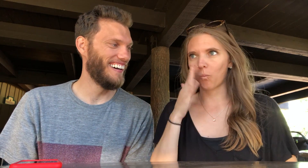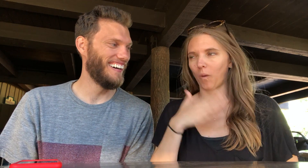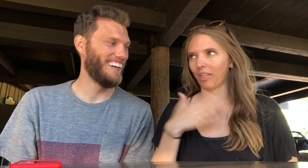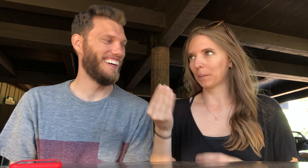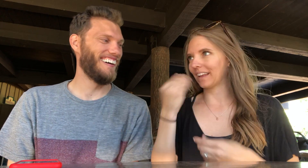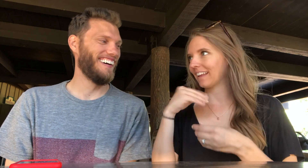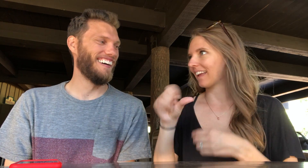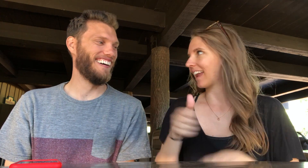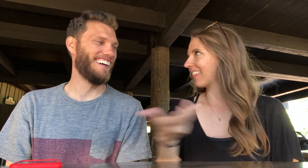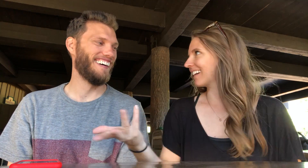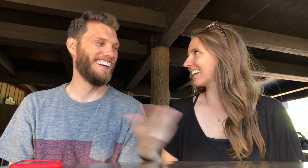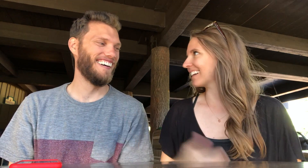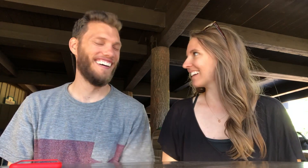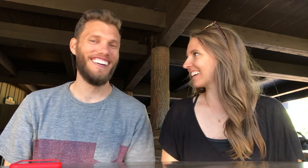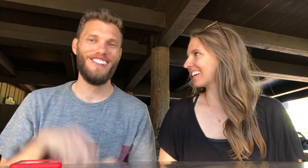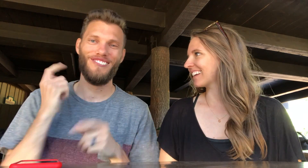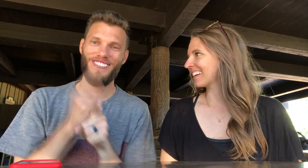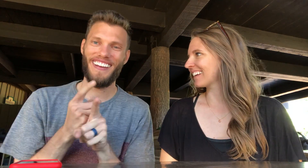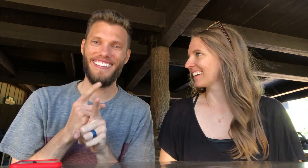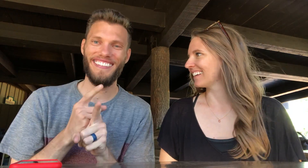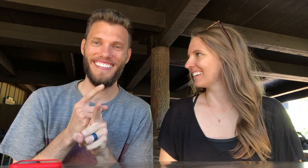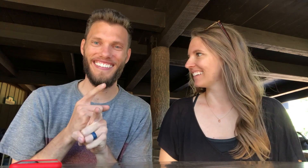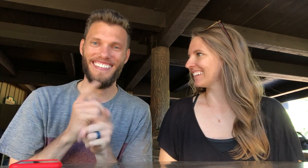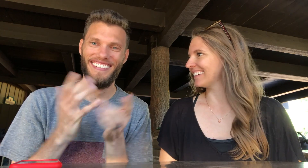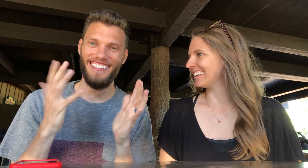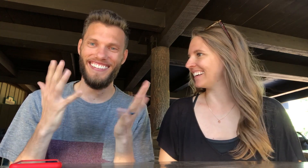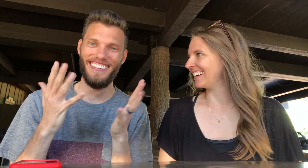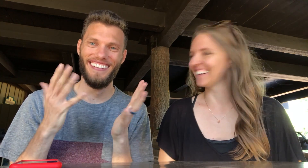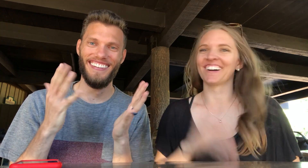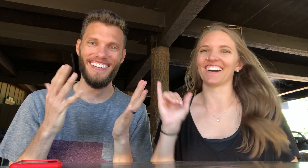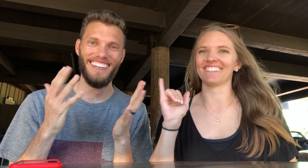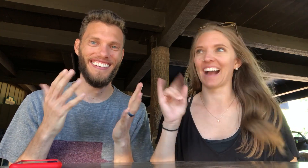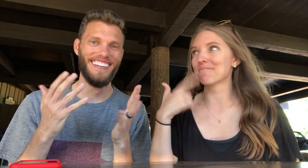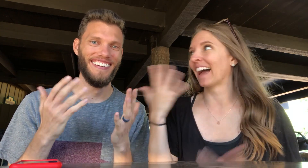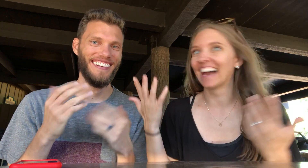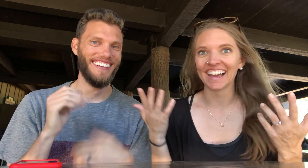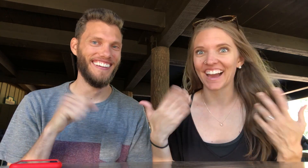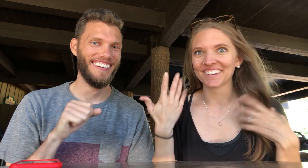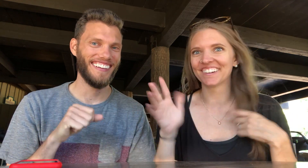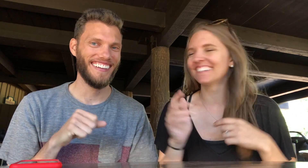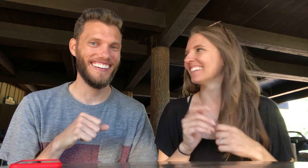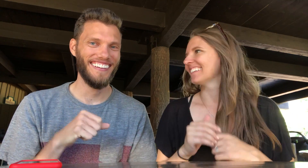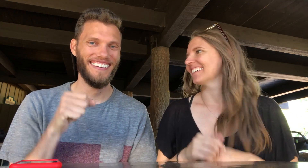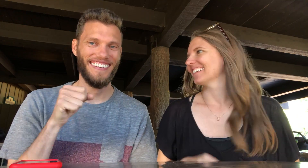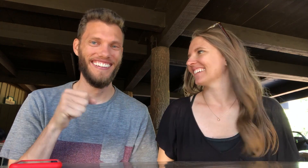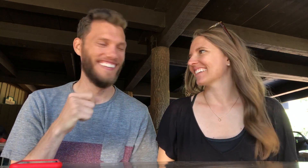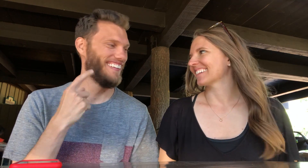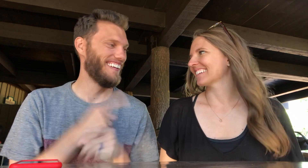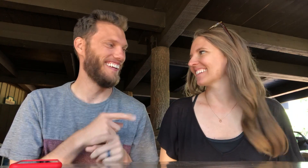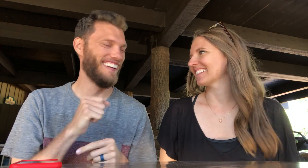You will eat anything. RIGHT! I was like huh, I don't know! haha